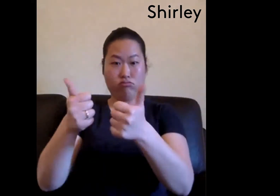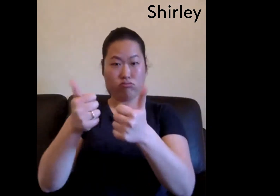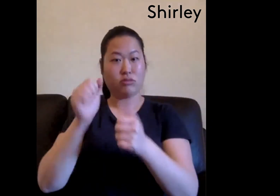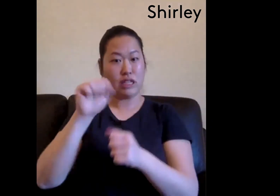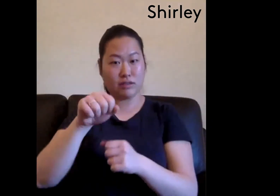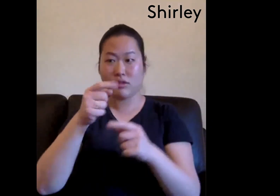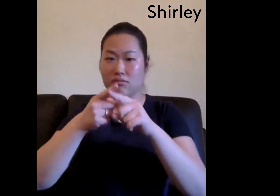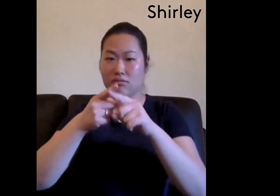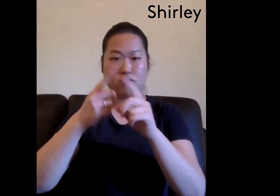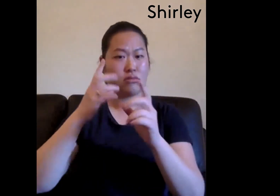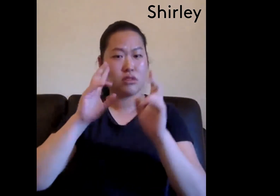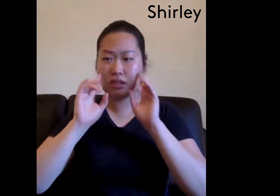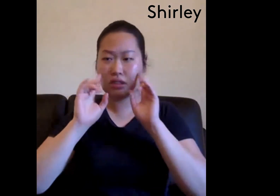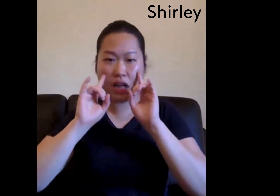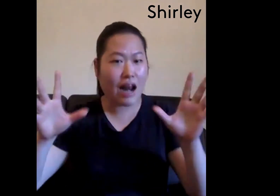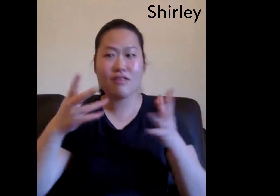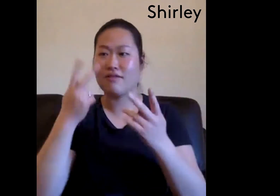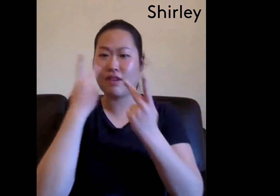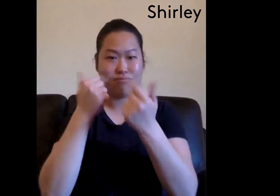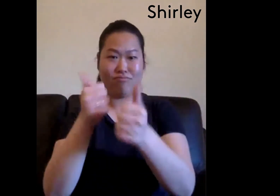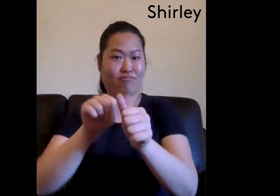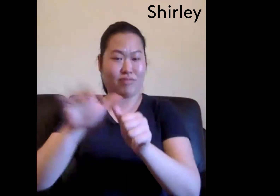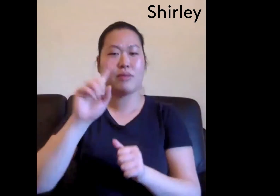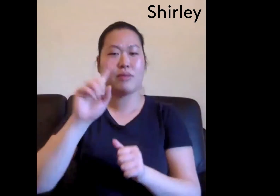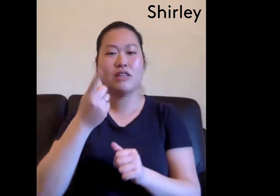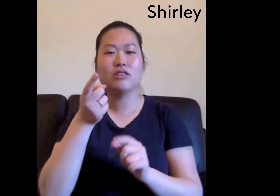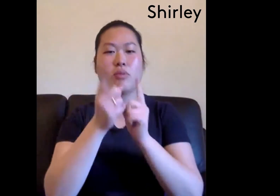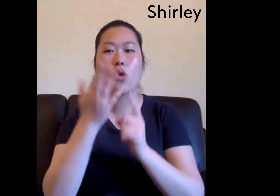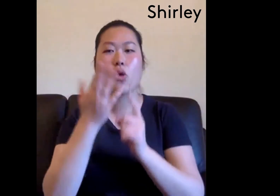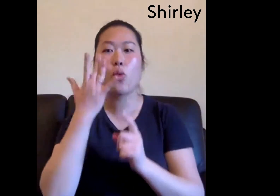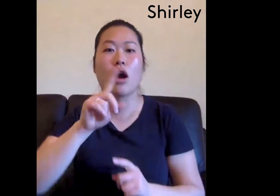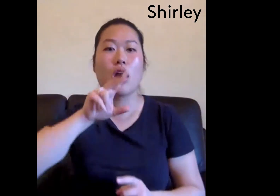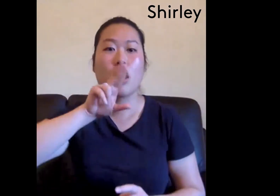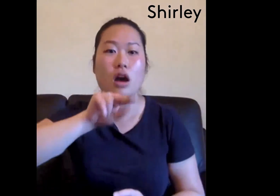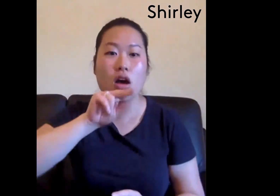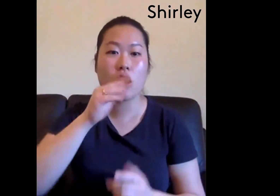They're quite visual and they're beautiful But it's really really hard to capture